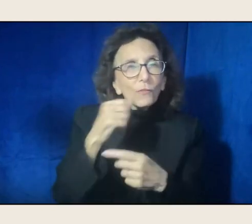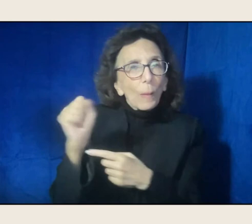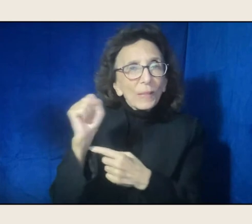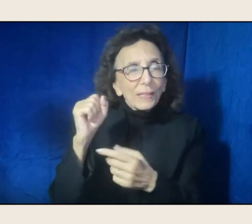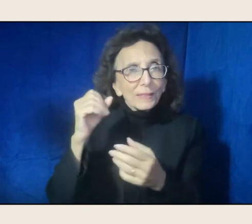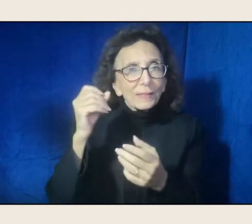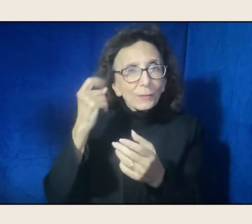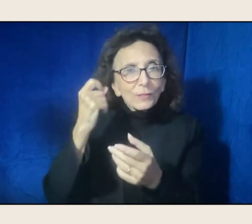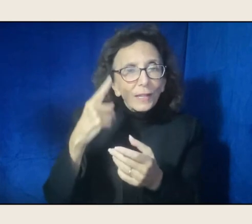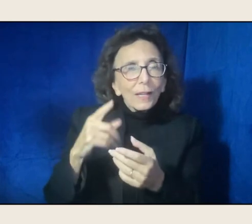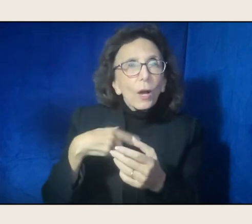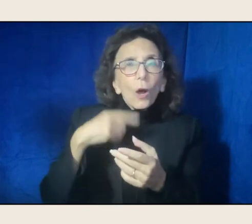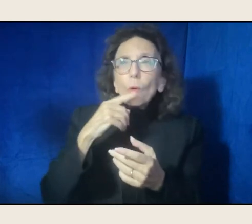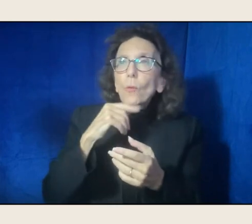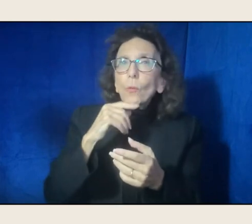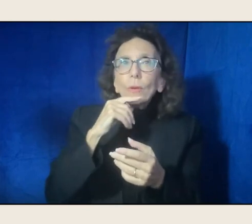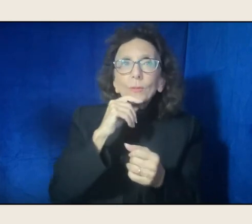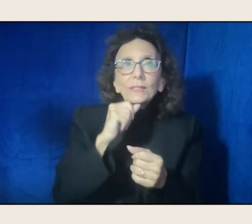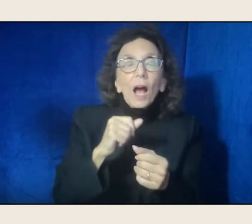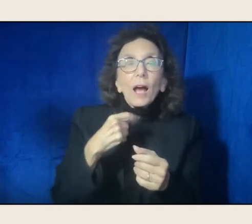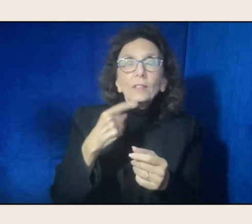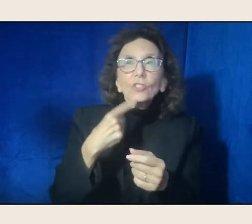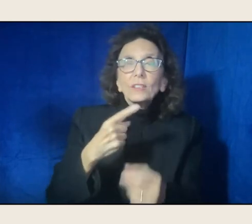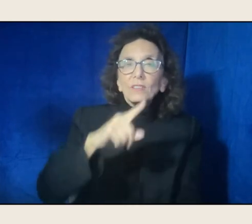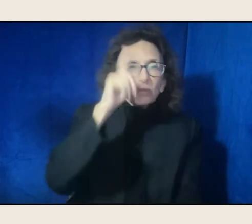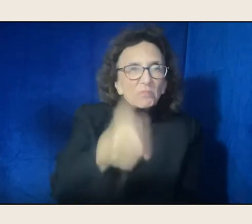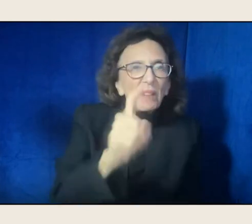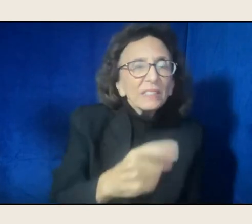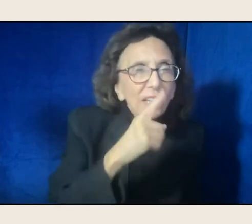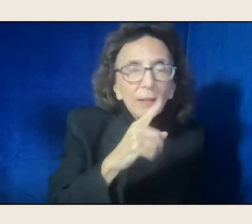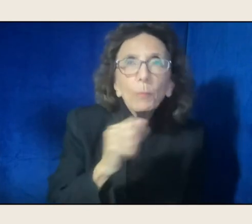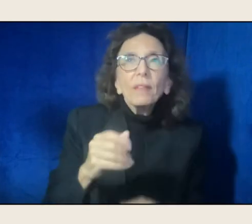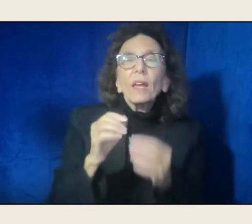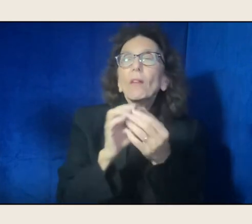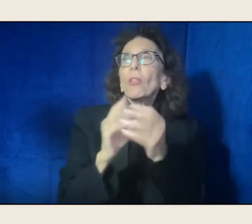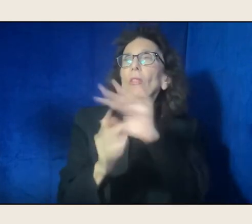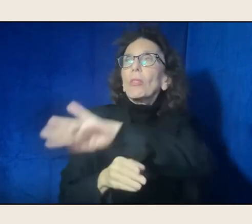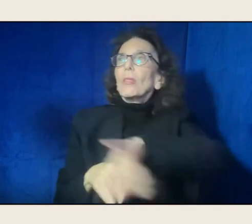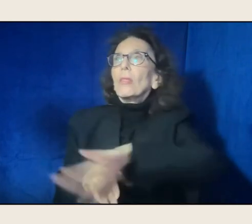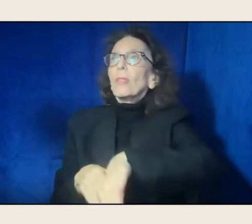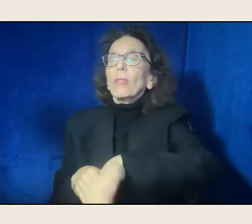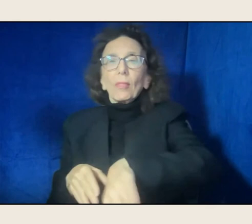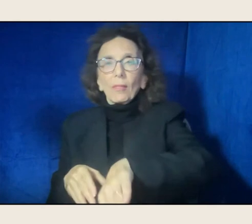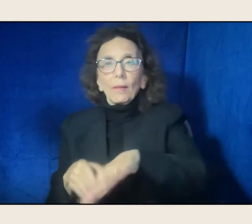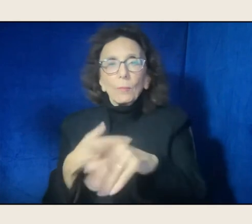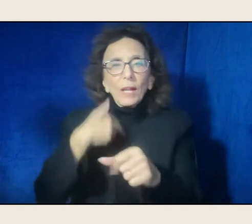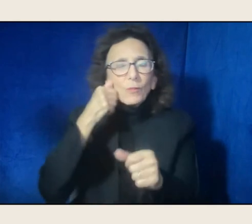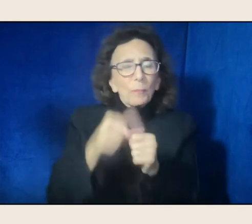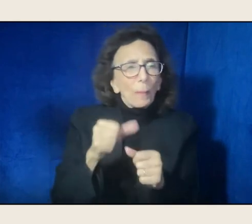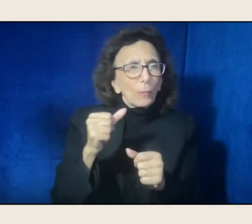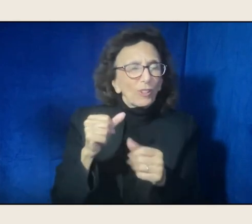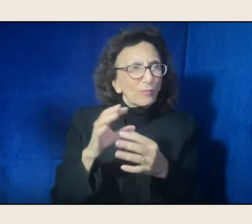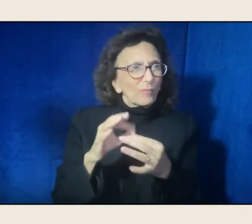It could be indirectly, because I remember saying, I remember hearing, why are you dealing with these feminists?